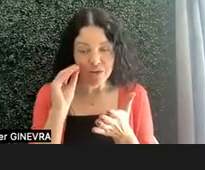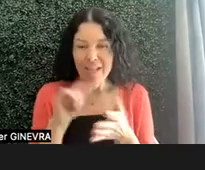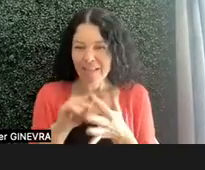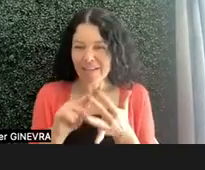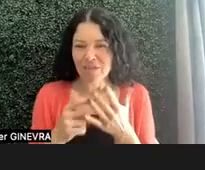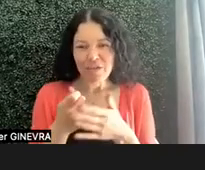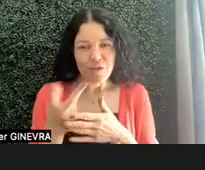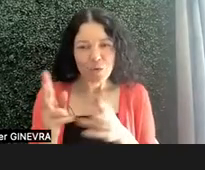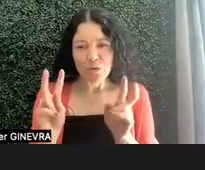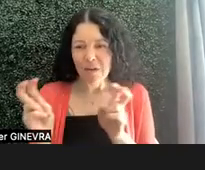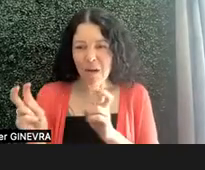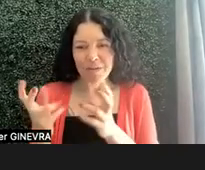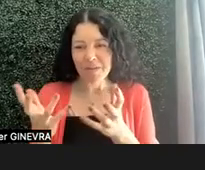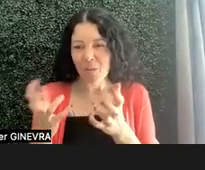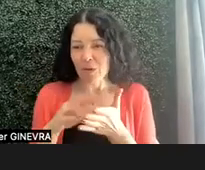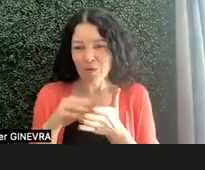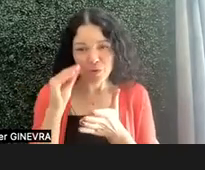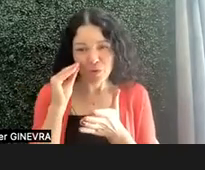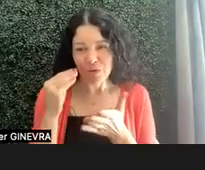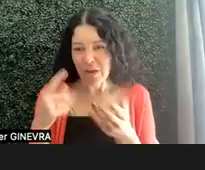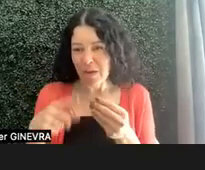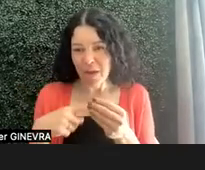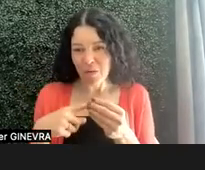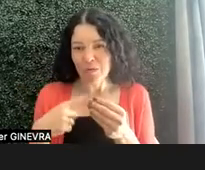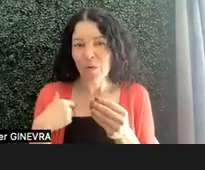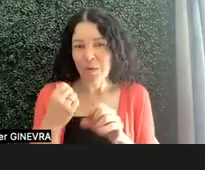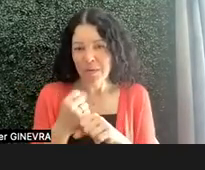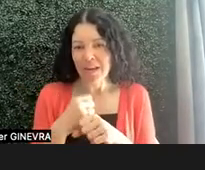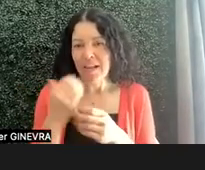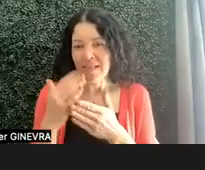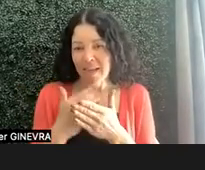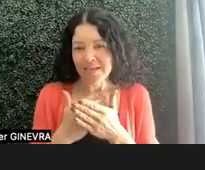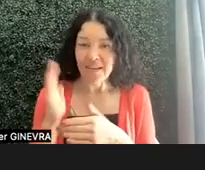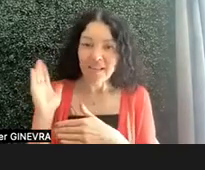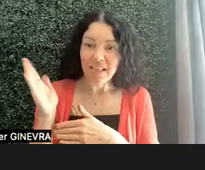that they wanted to learn about. So I created lessons and lectures about these different things.